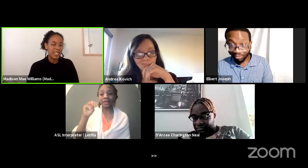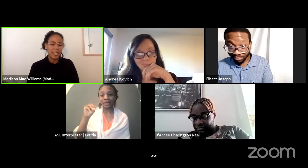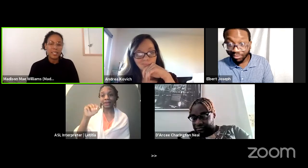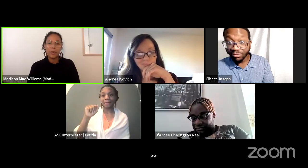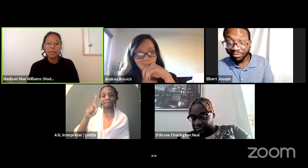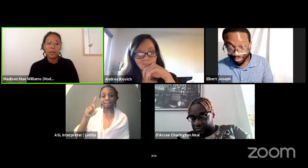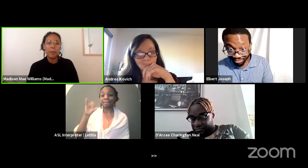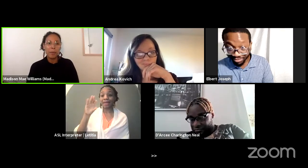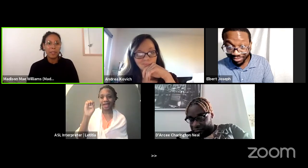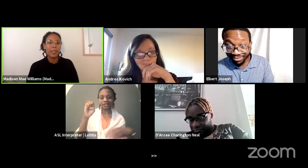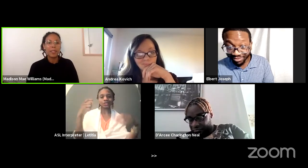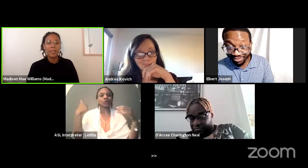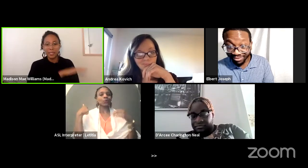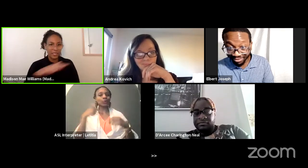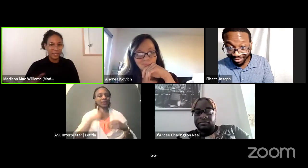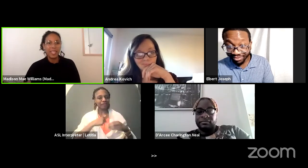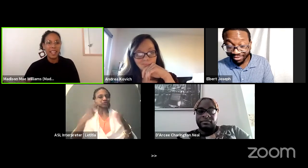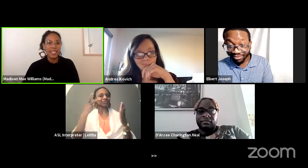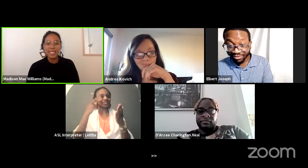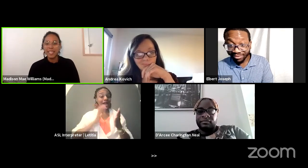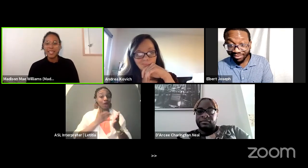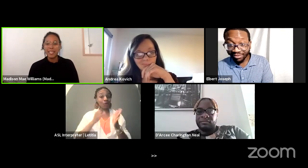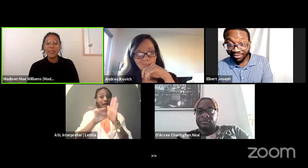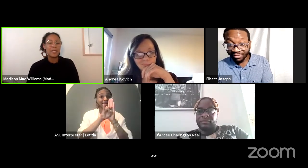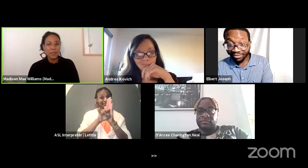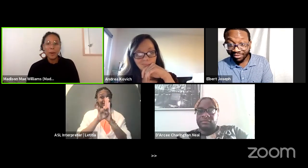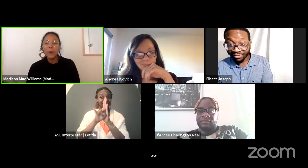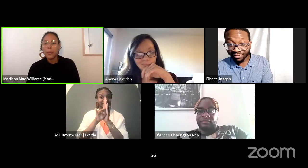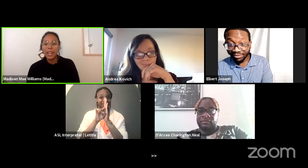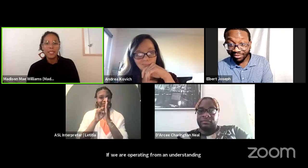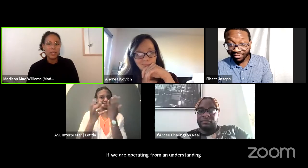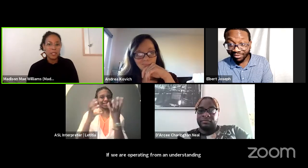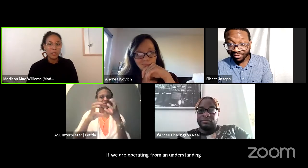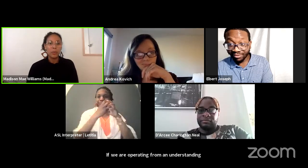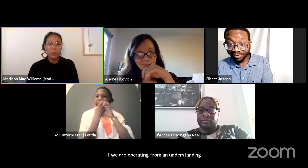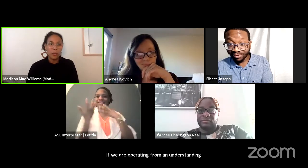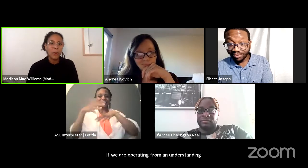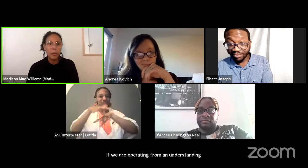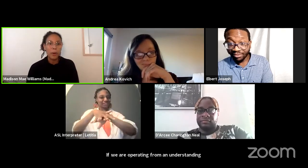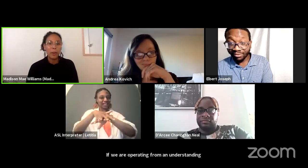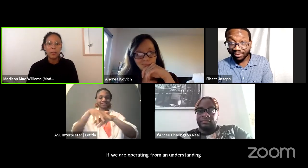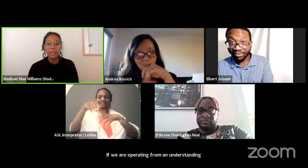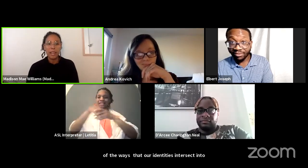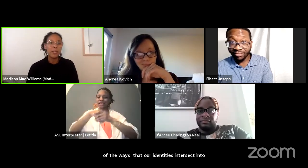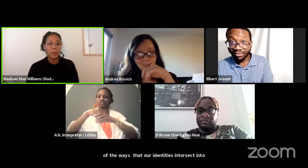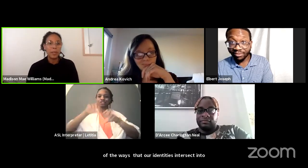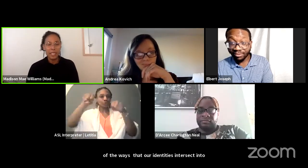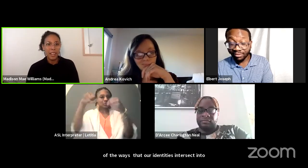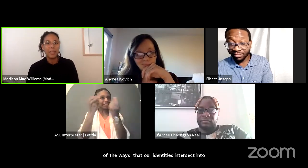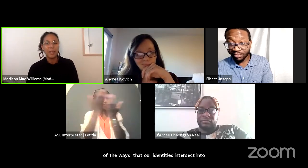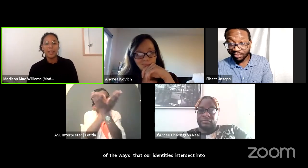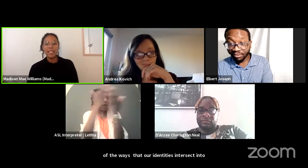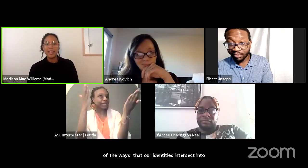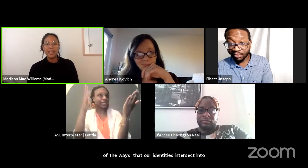in a sociopolitical lens there is no way to do one work without doing the other.